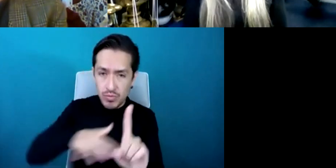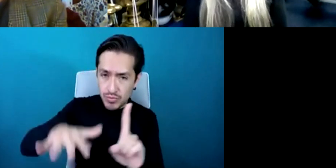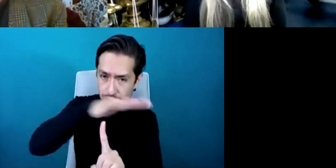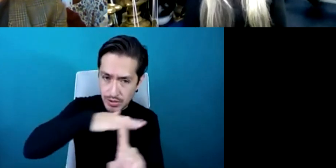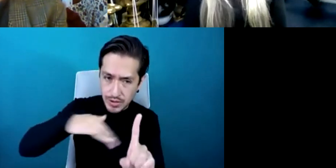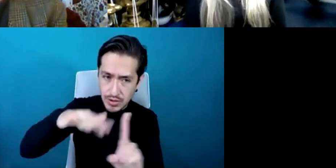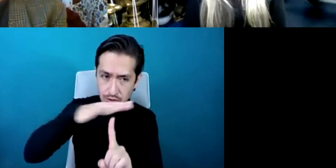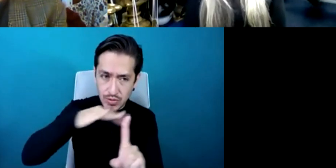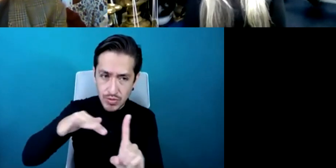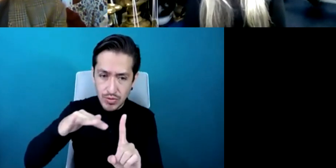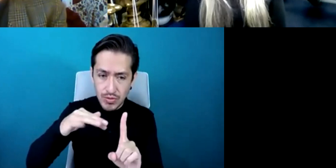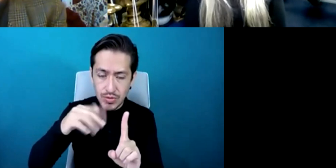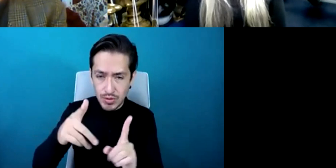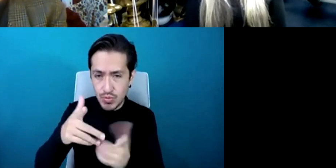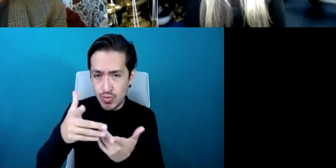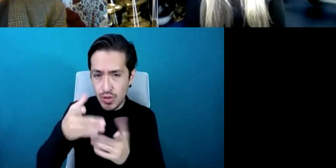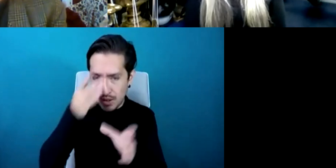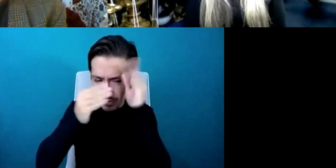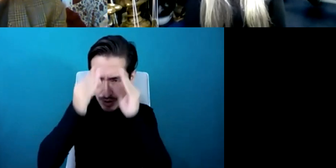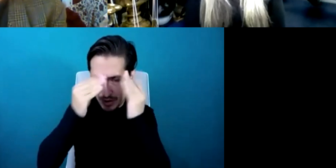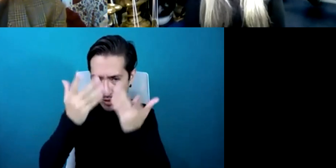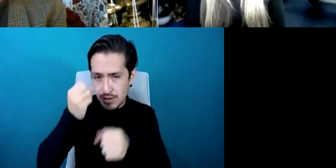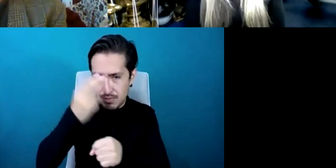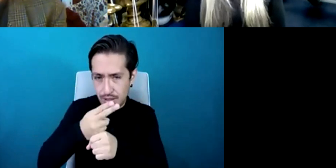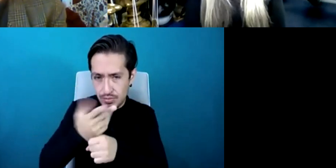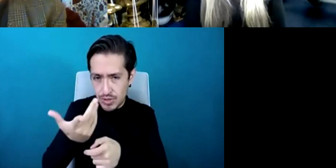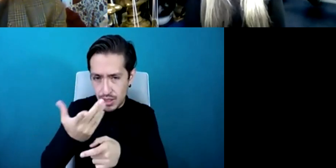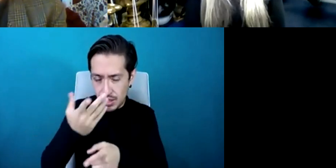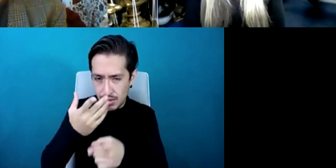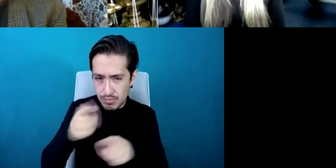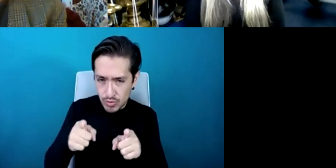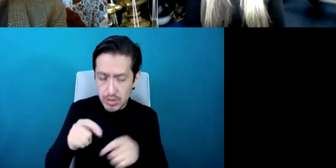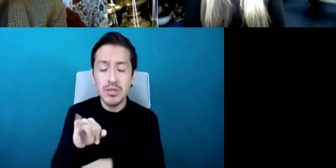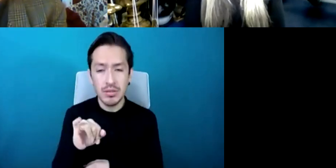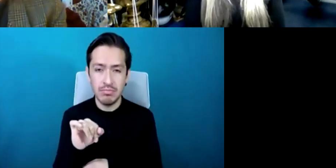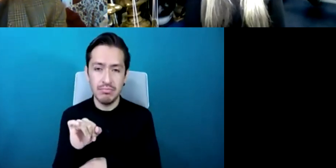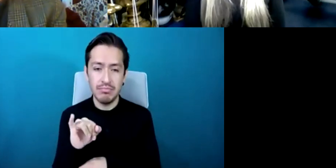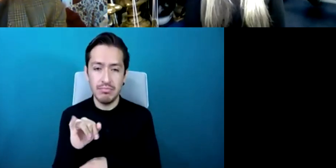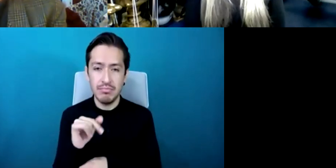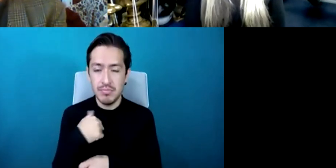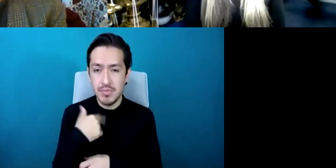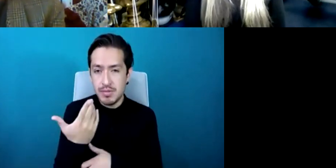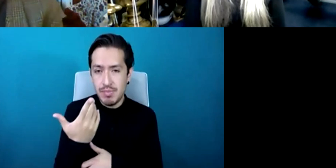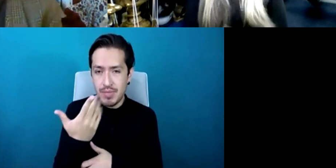is that good yes it was a contest of my early musical training but I think also perhaps it